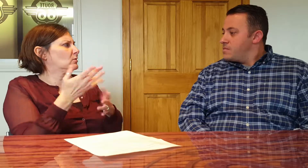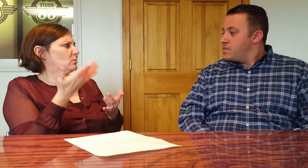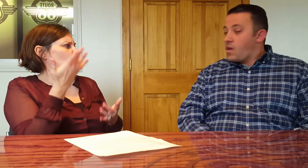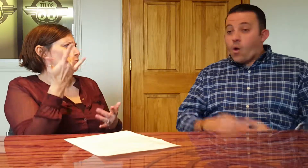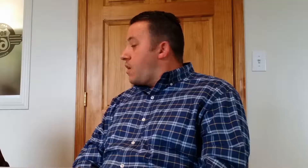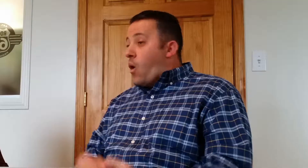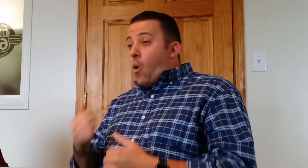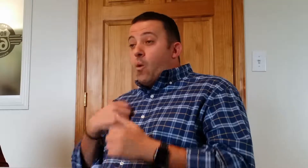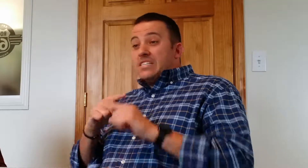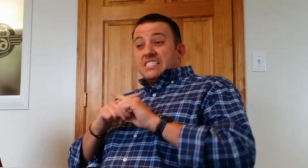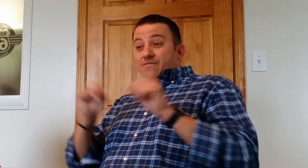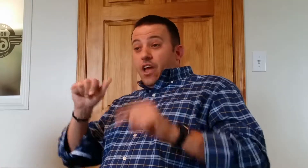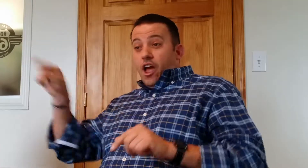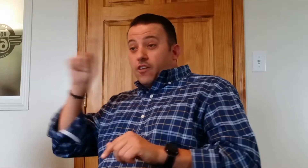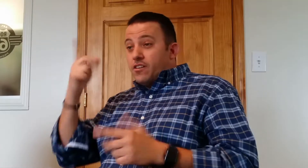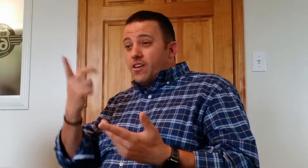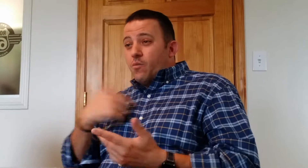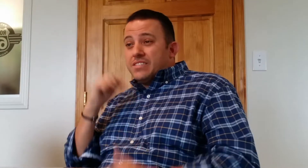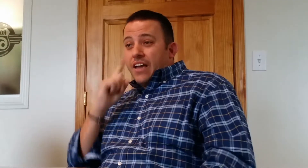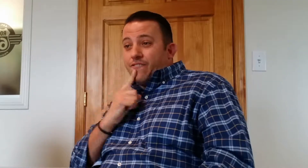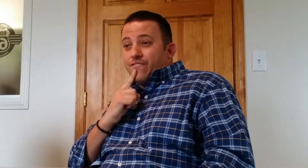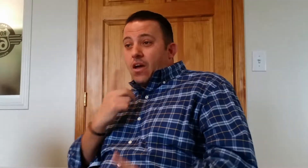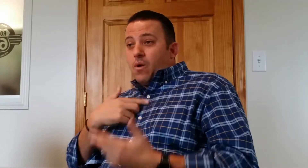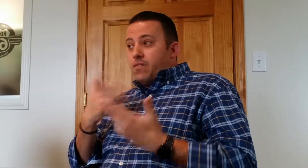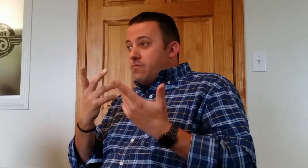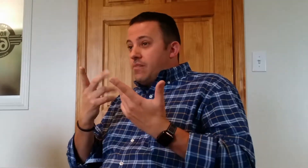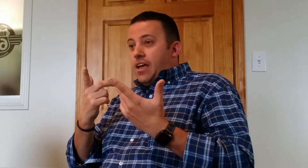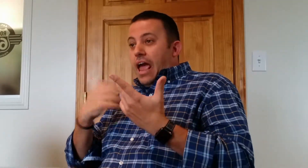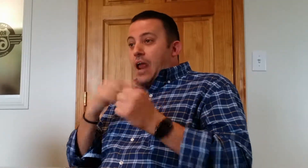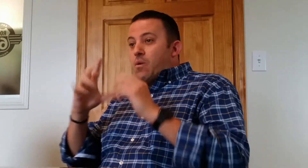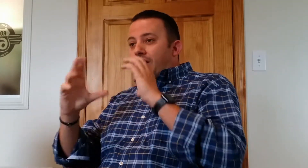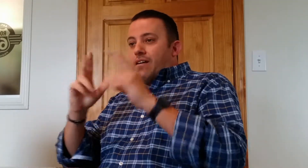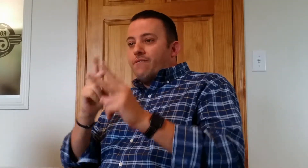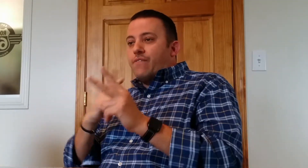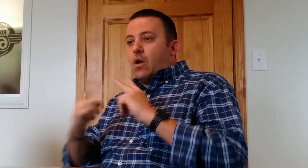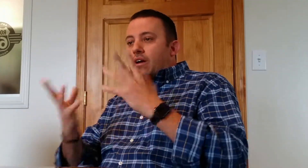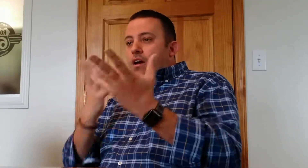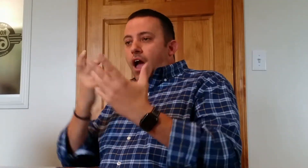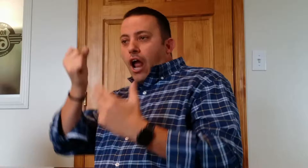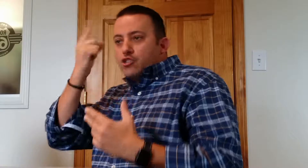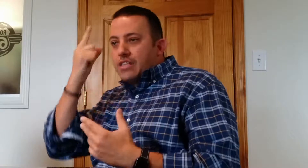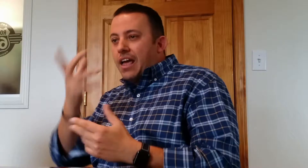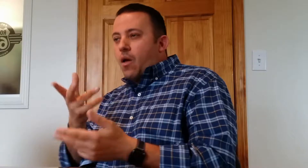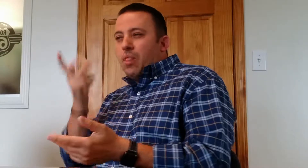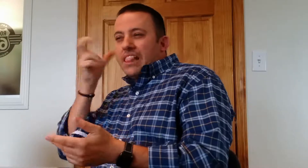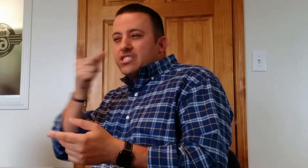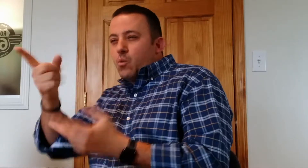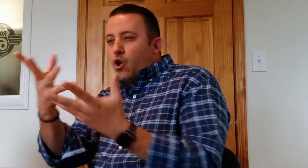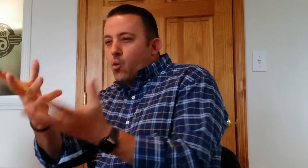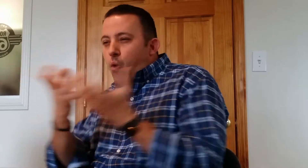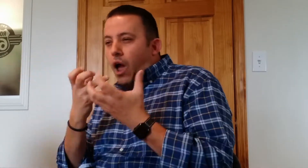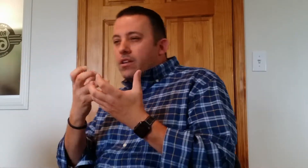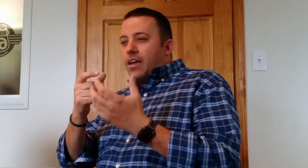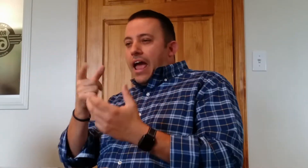We're different than others because we're Deaf. We're able to understand, and we listen to what you want.